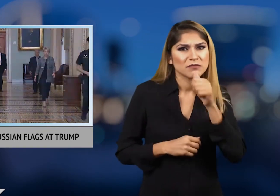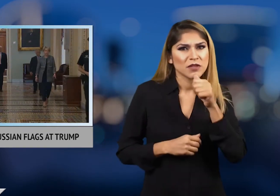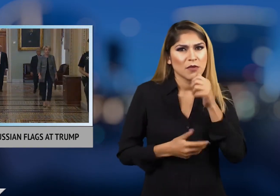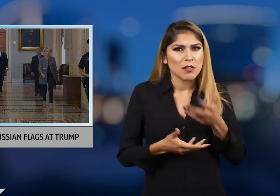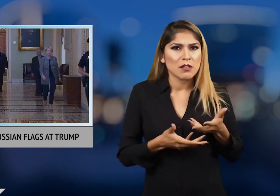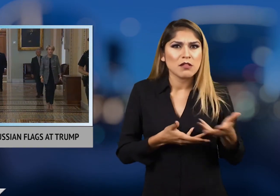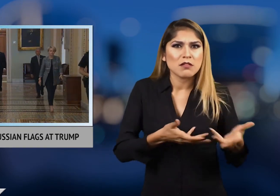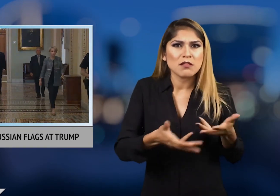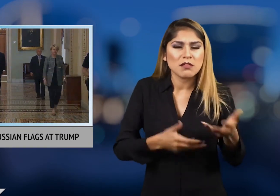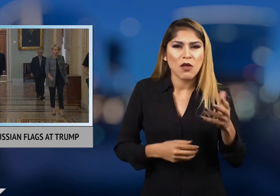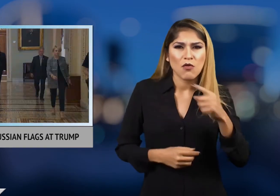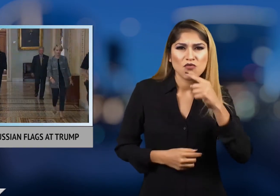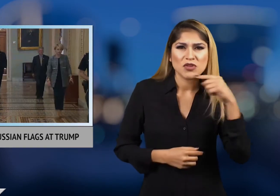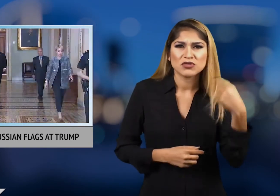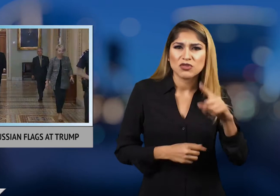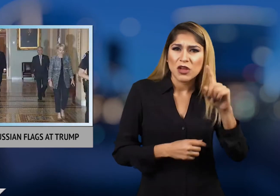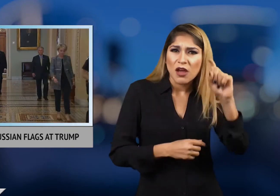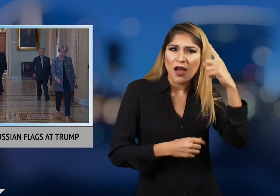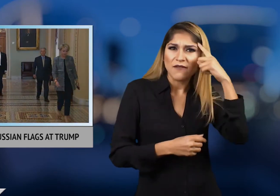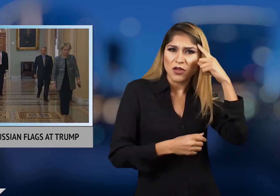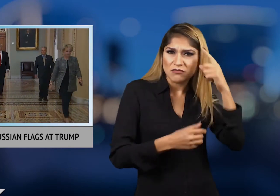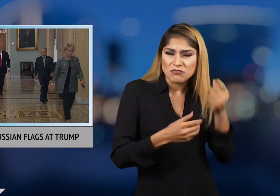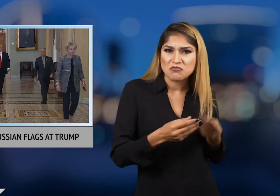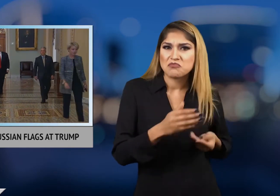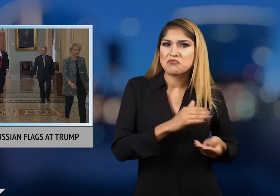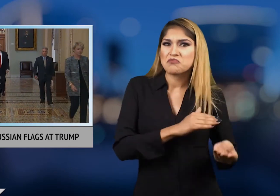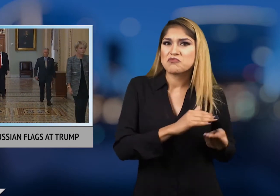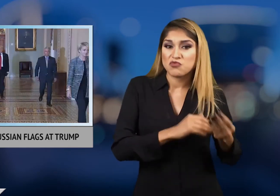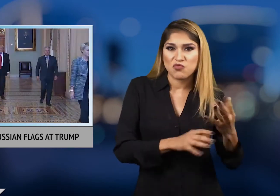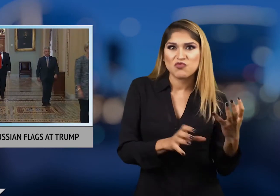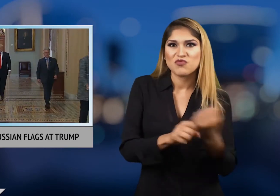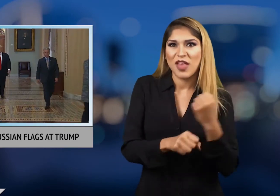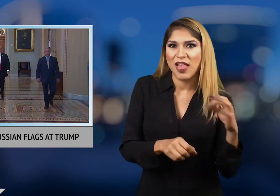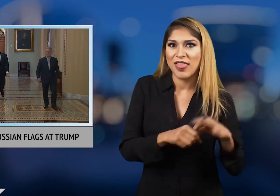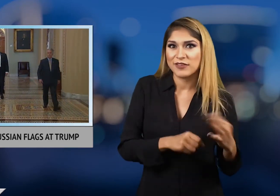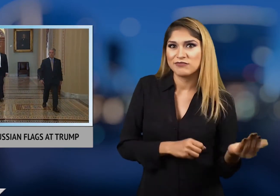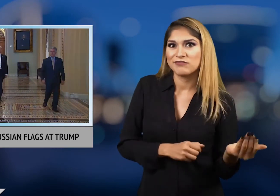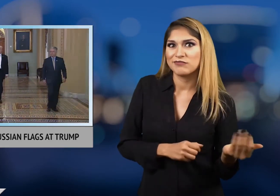the Russian government to steal an election!"